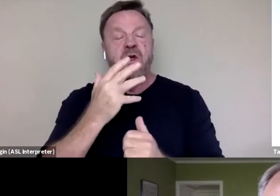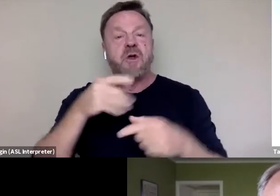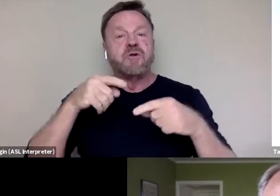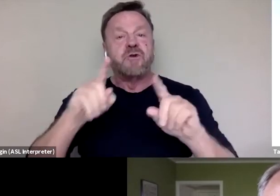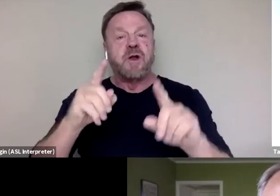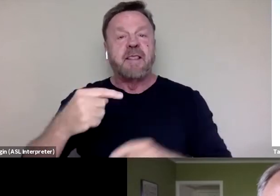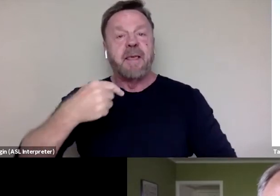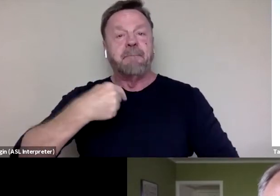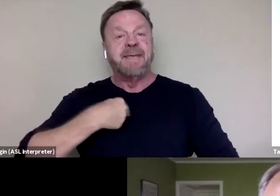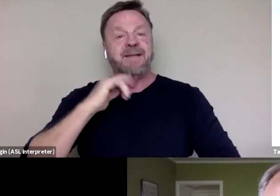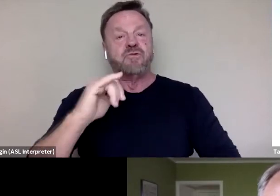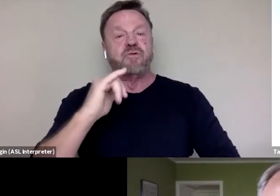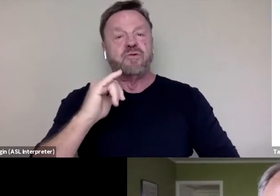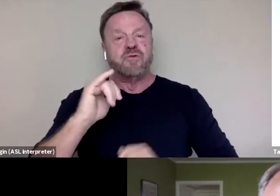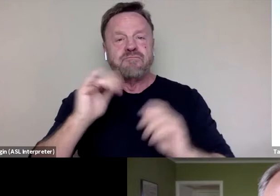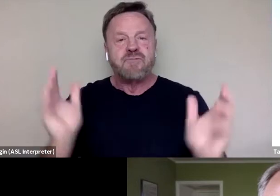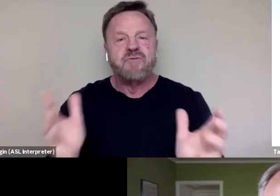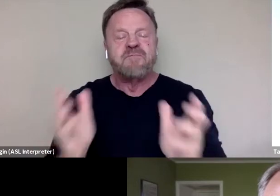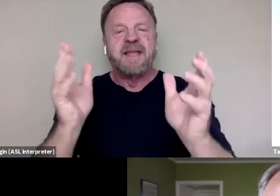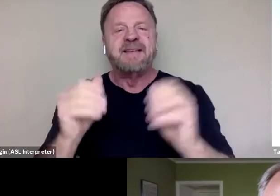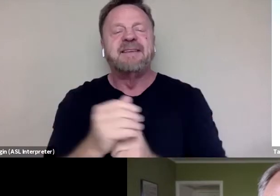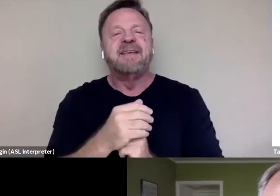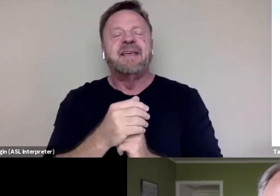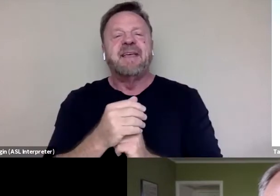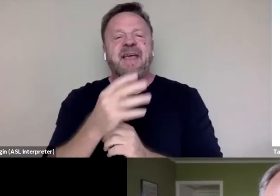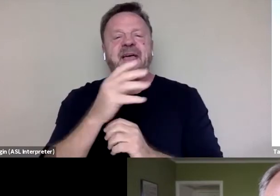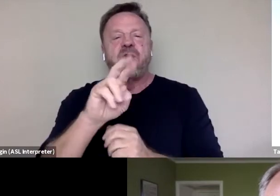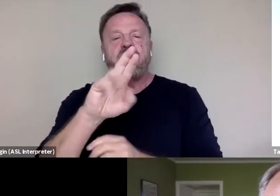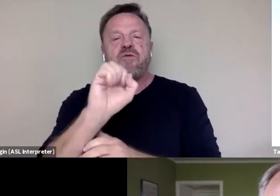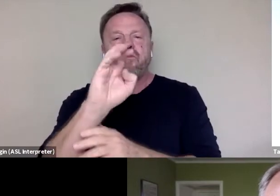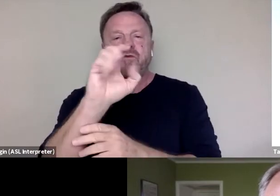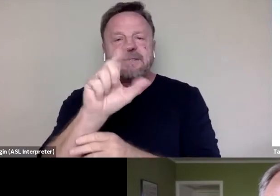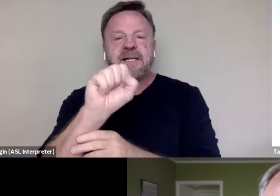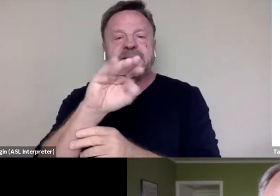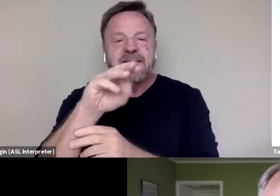to come forward in public and accuse Russell Simmons of sexual assault.